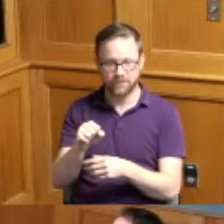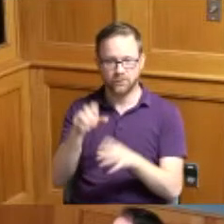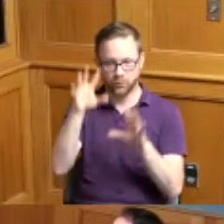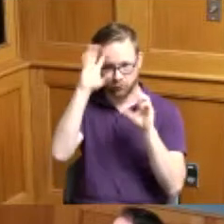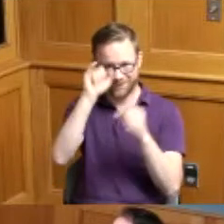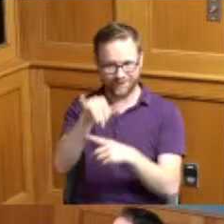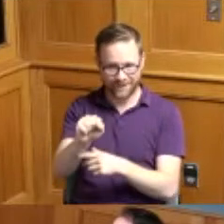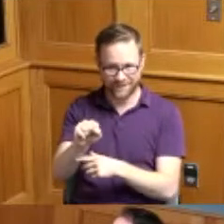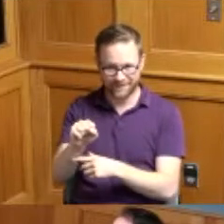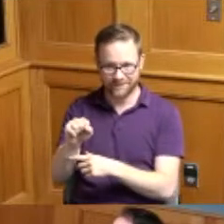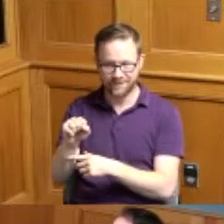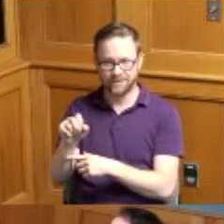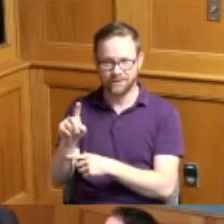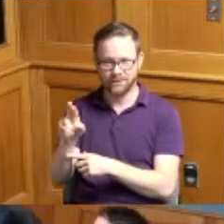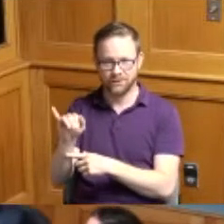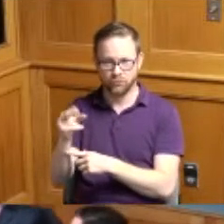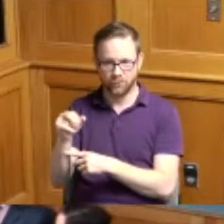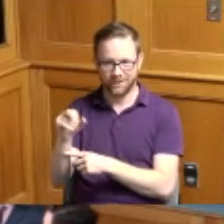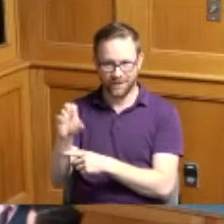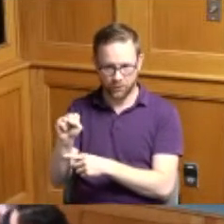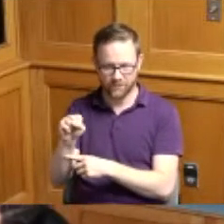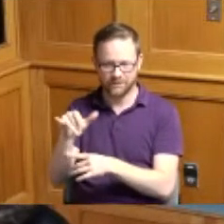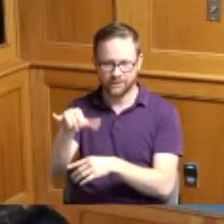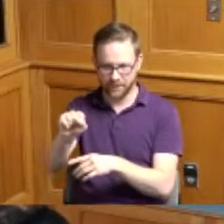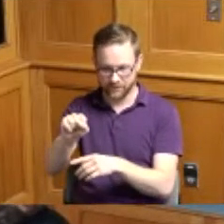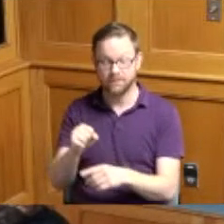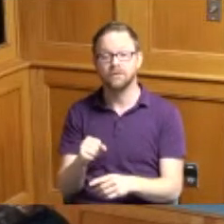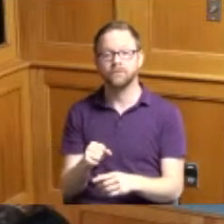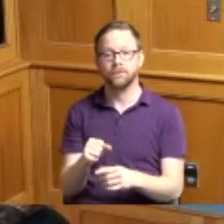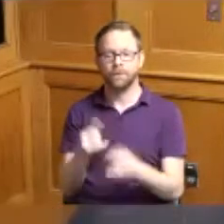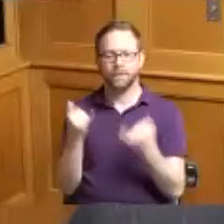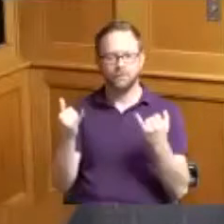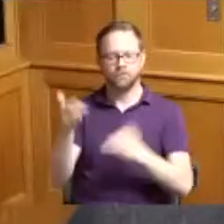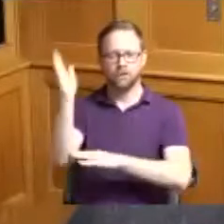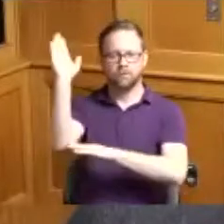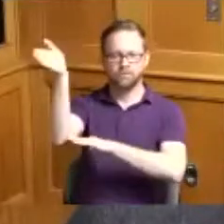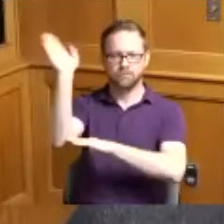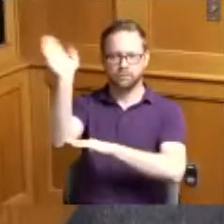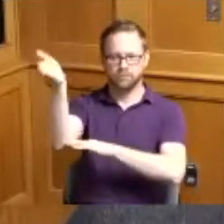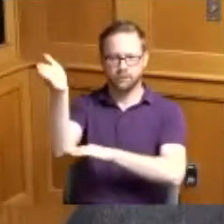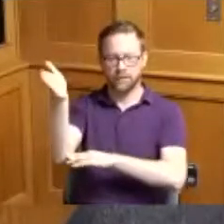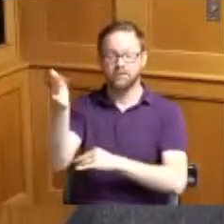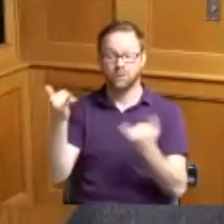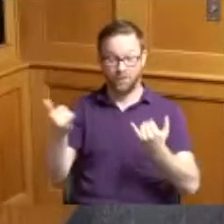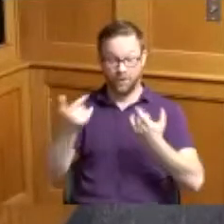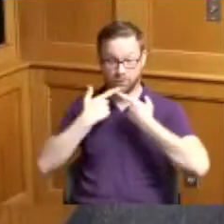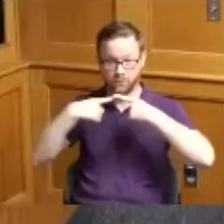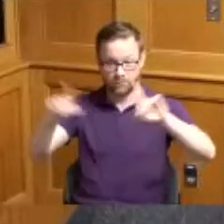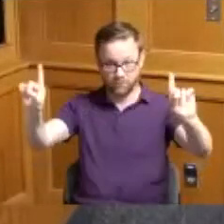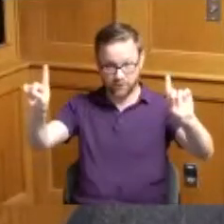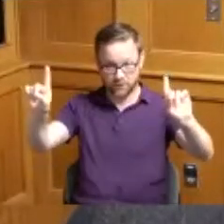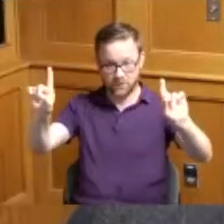thank you so much we have now presentations it's a proclamation recognizing Hamilton